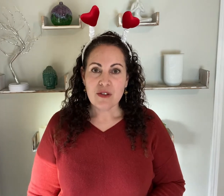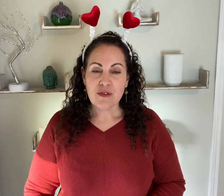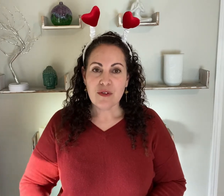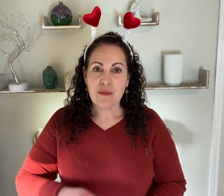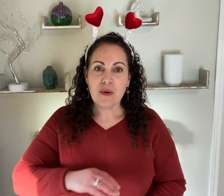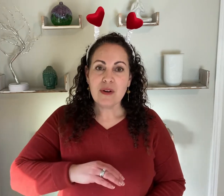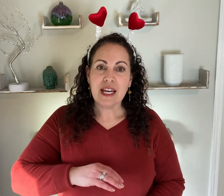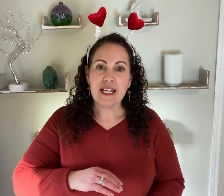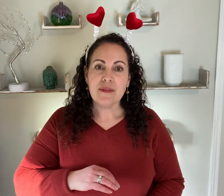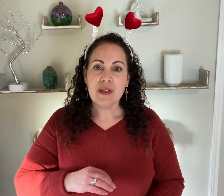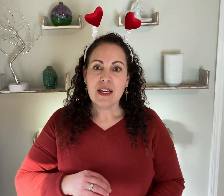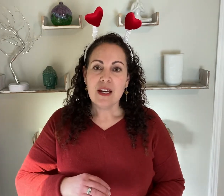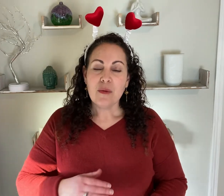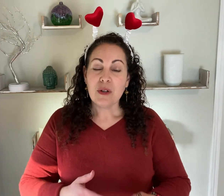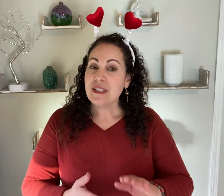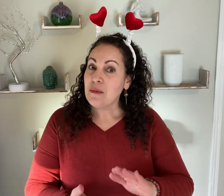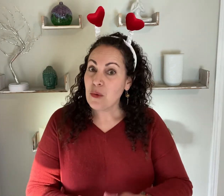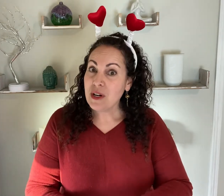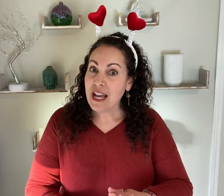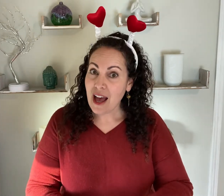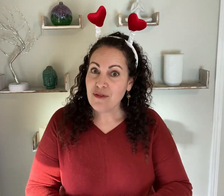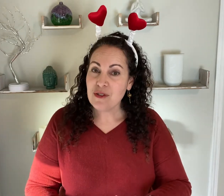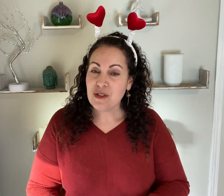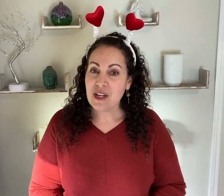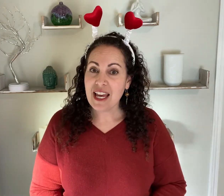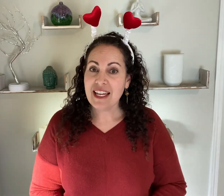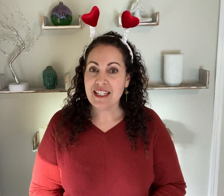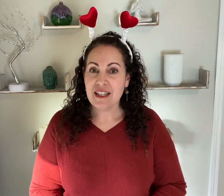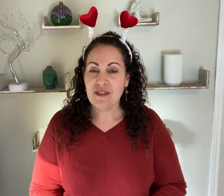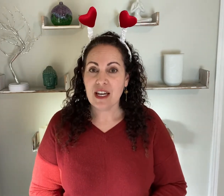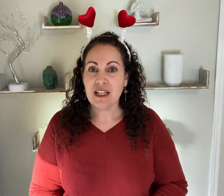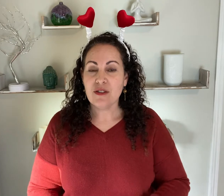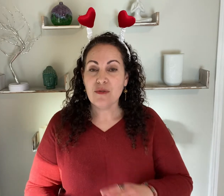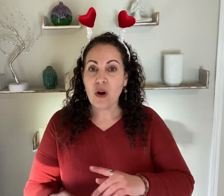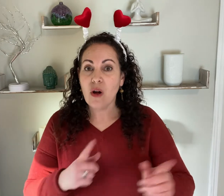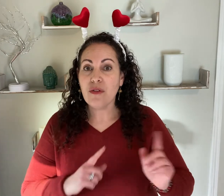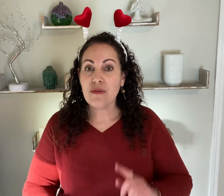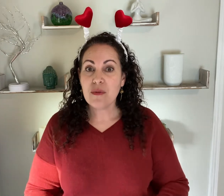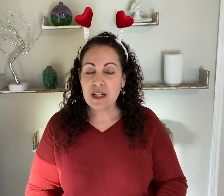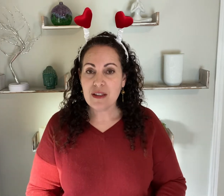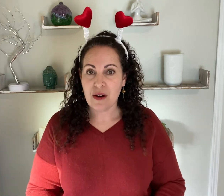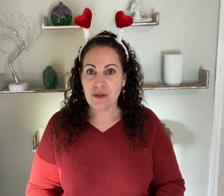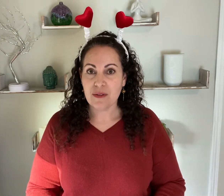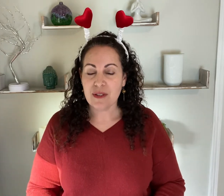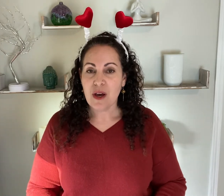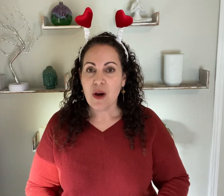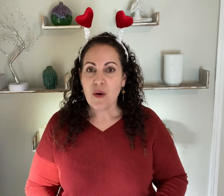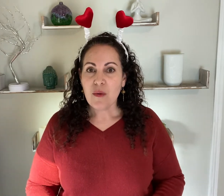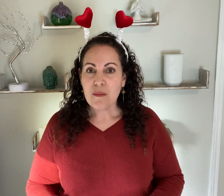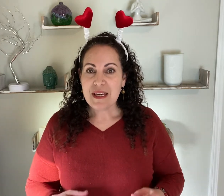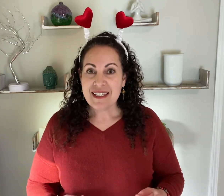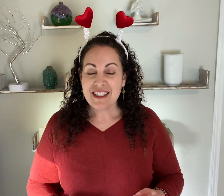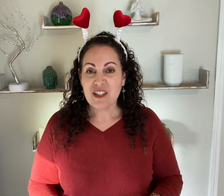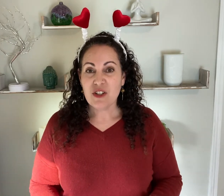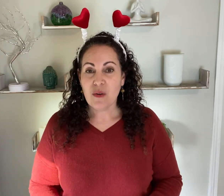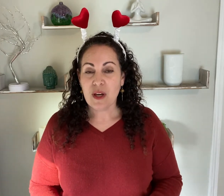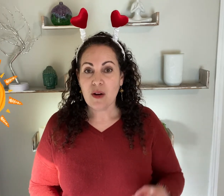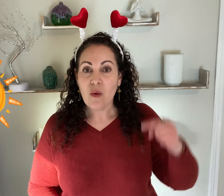So for morning, afternoon and evening so for all three of those we're basically showing